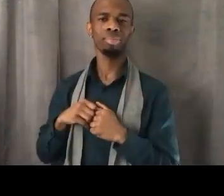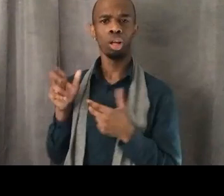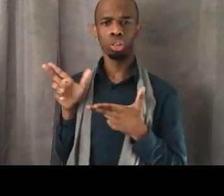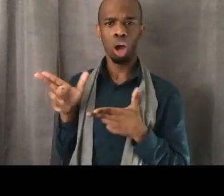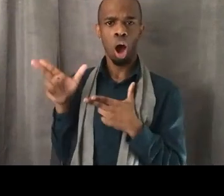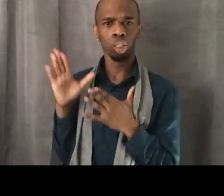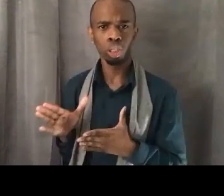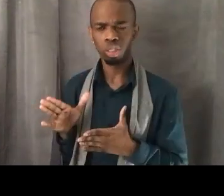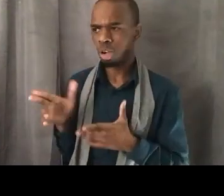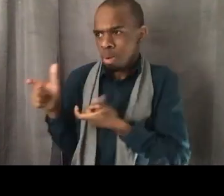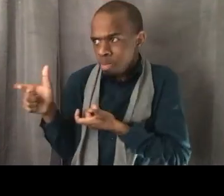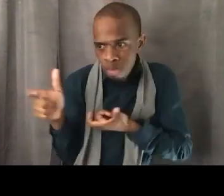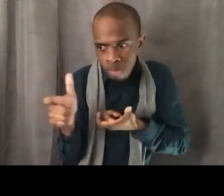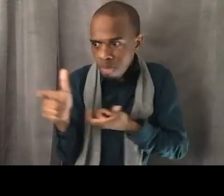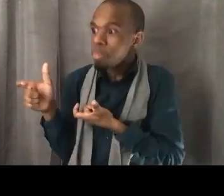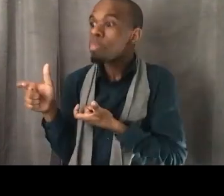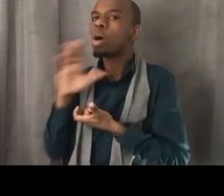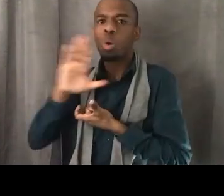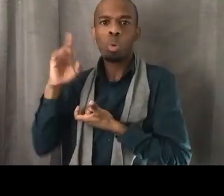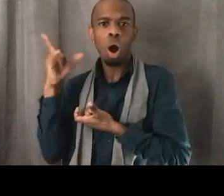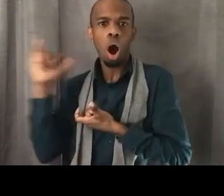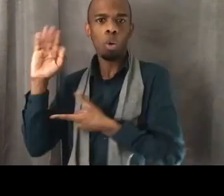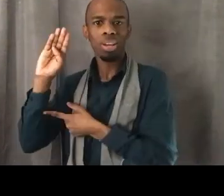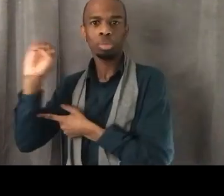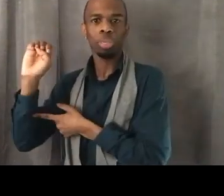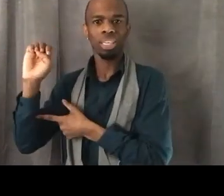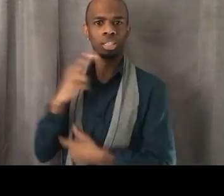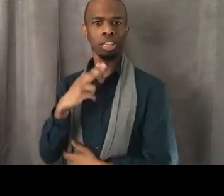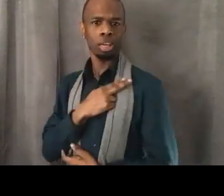So I published an article detailing the struggle